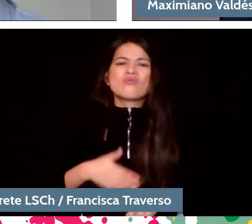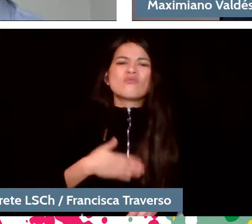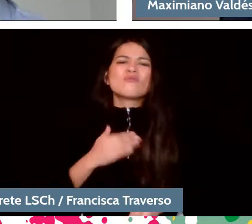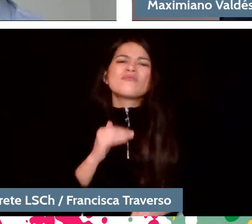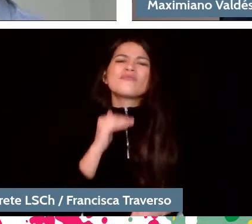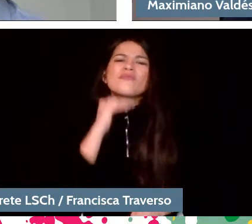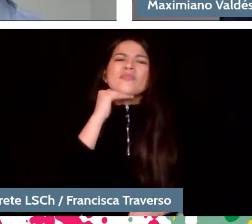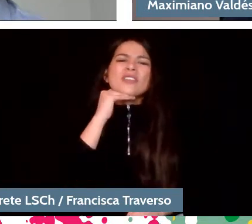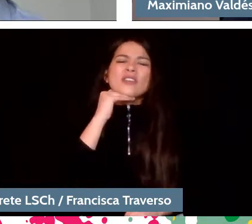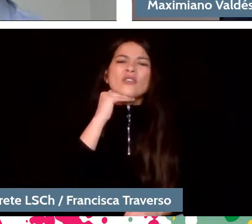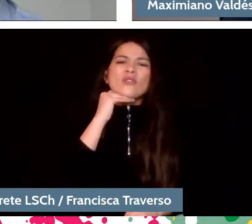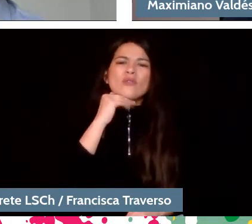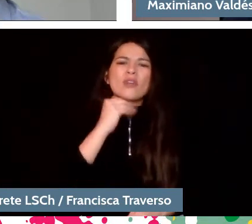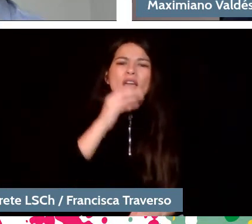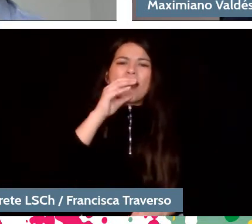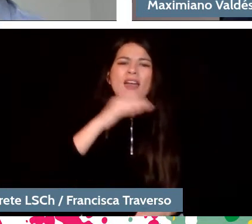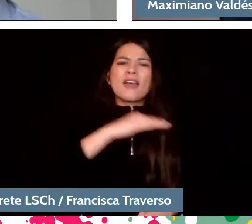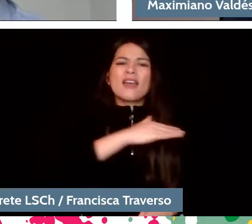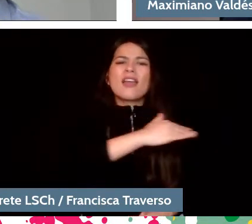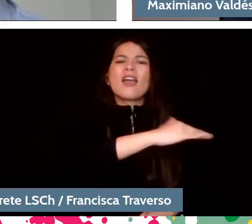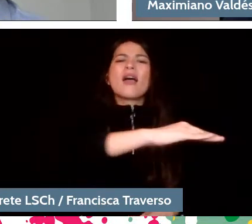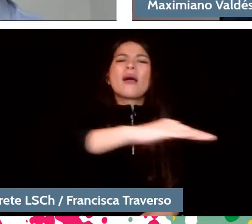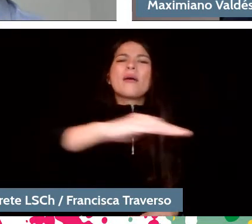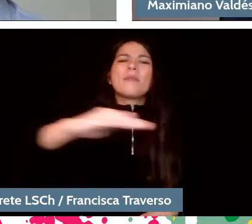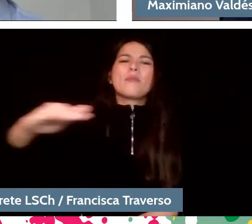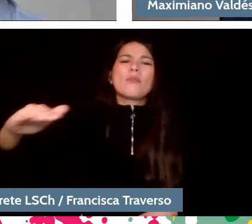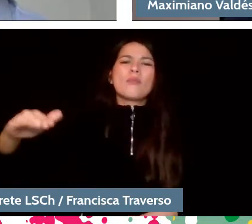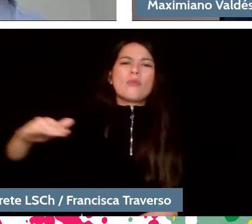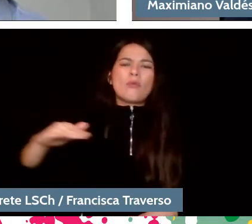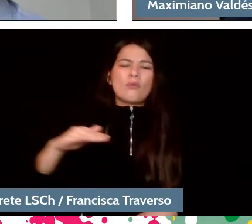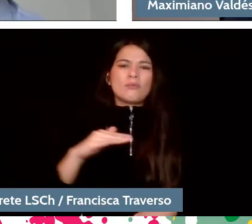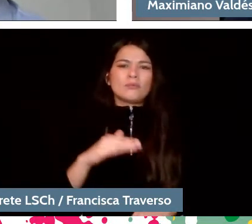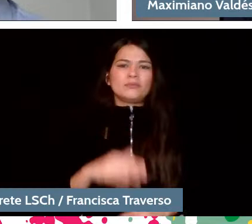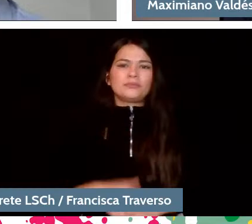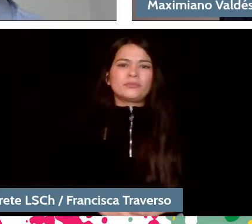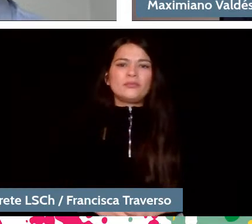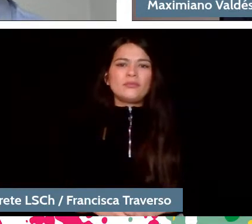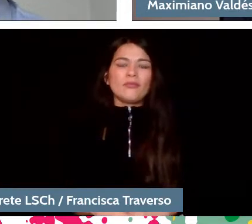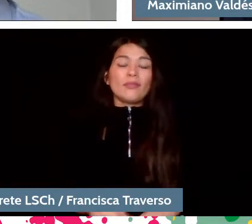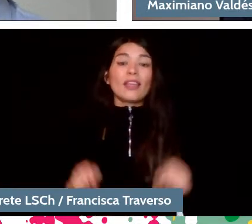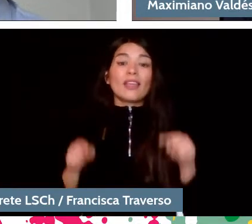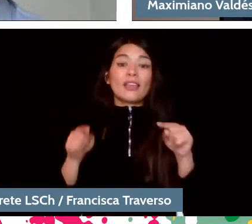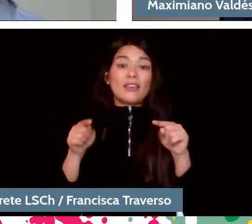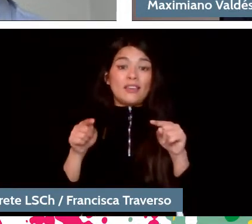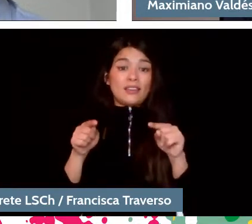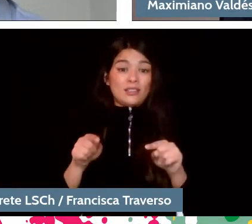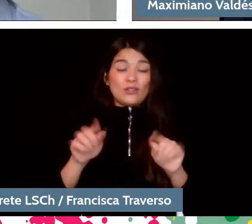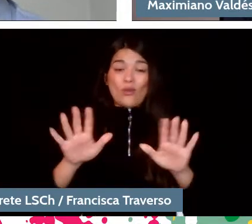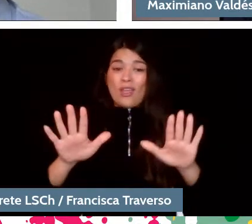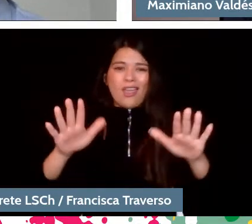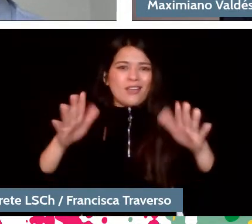It smells like the countryside when that symphony starts, immediately. And that is amazement, that is art.